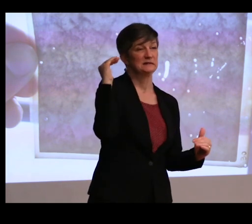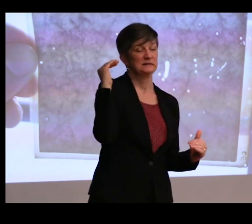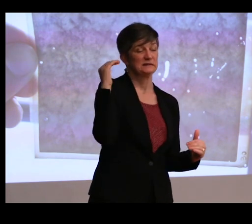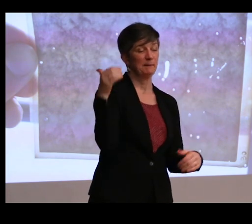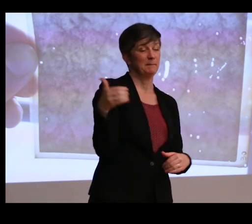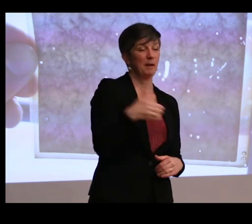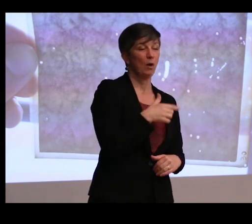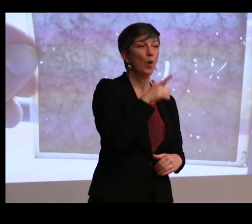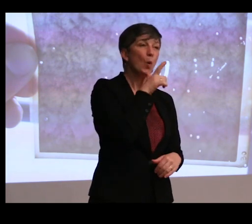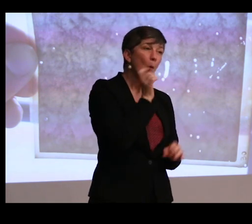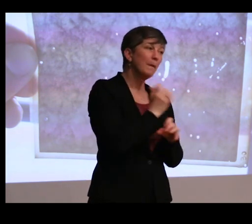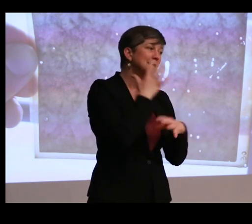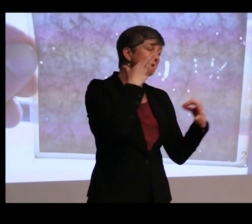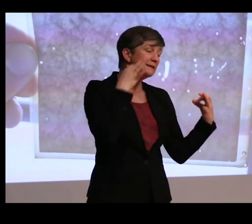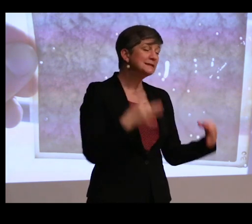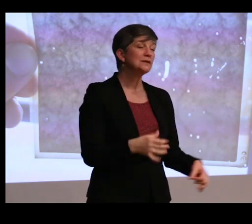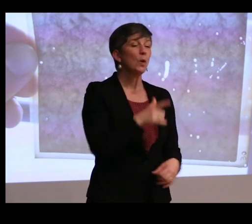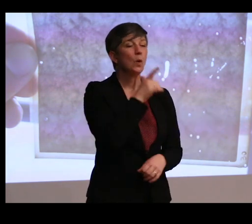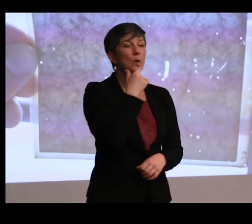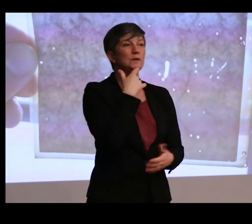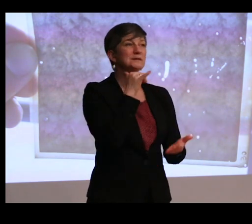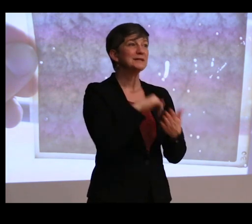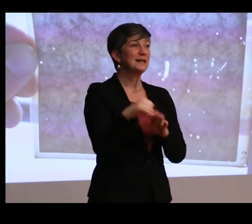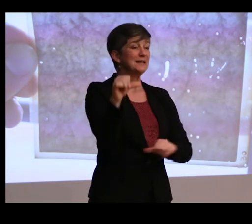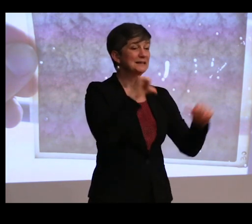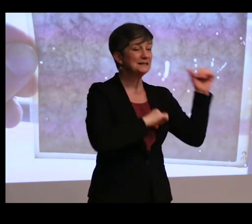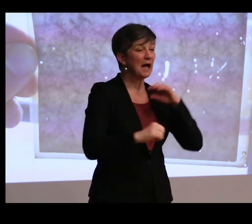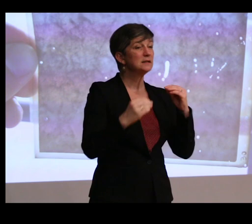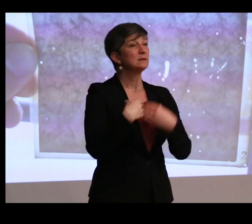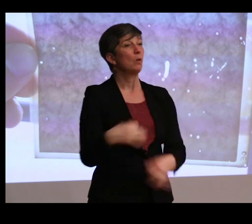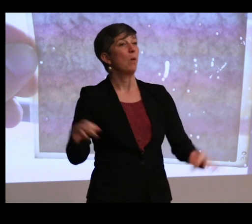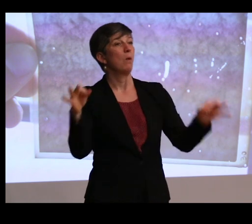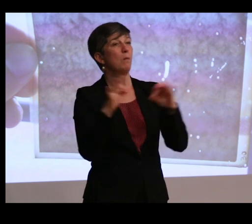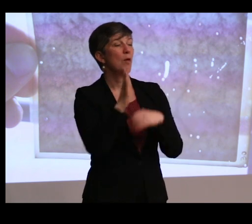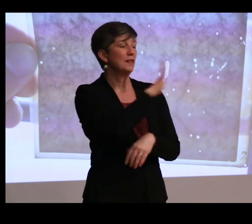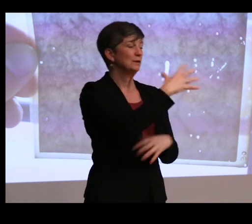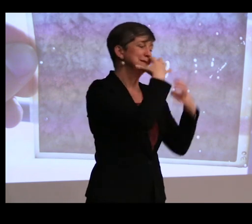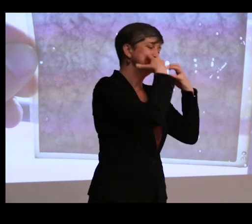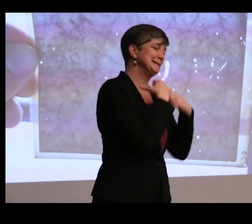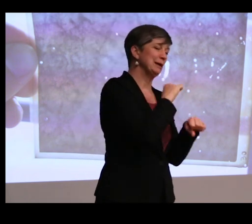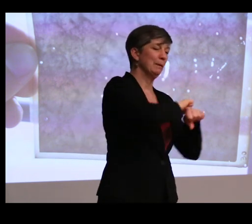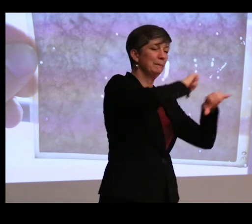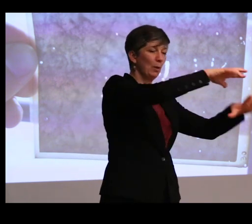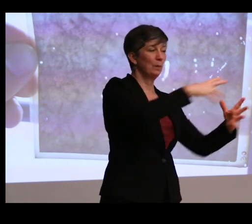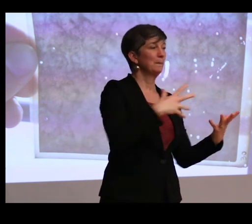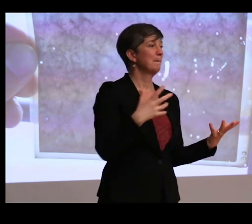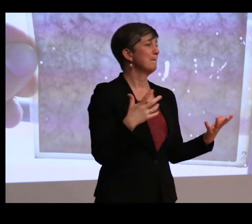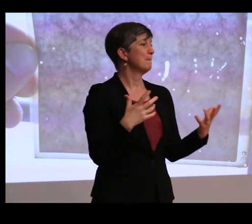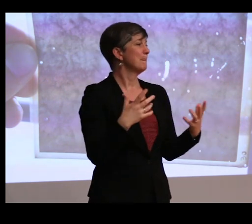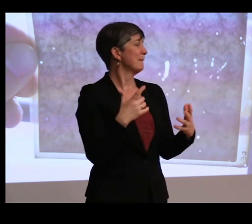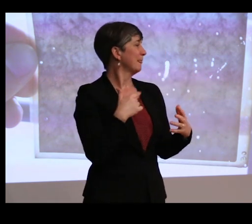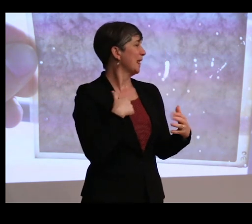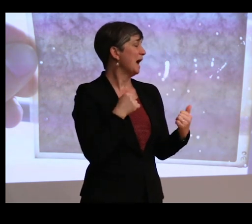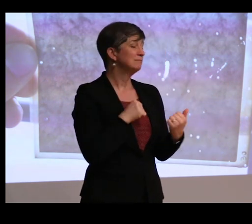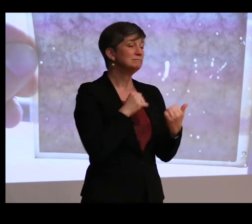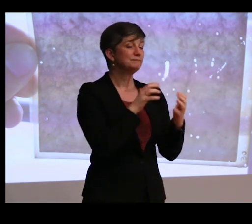Who gets to make the decisions? Who gets to say, well, science is way more important than your sacred mountain? I mean, I've dealt with this with human remains,